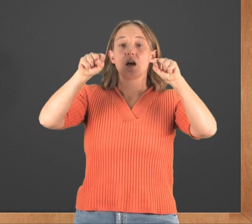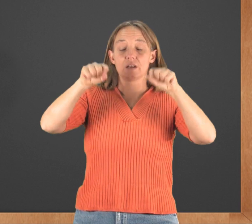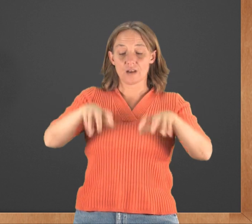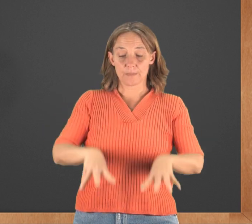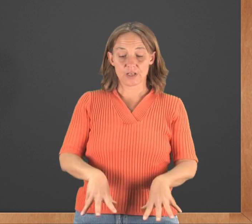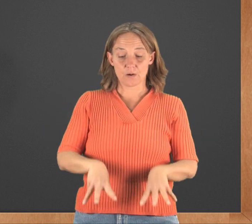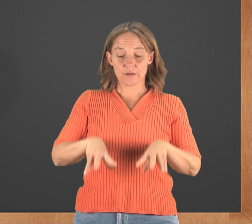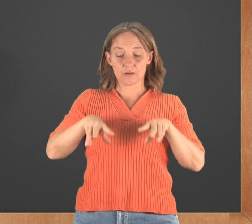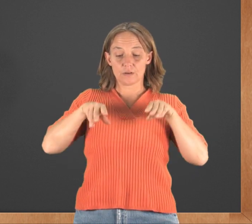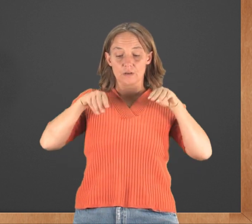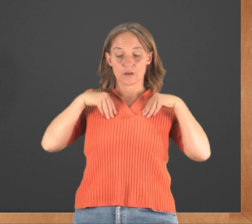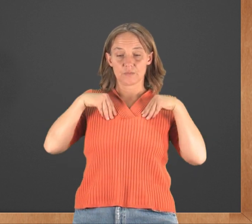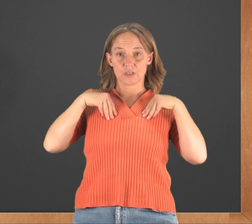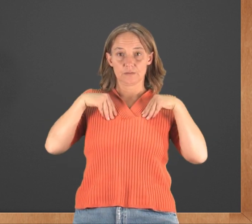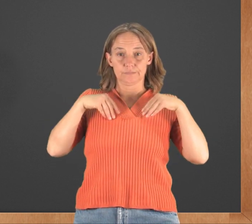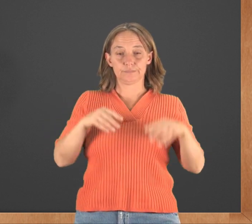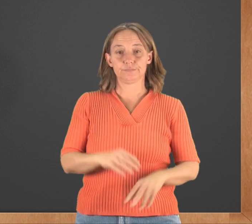Adopt, however, comes in.